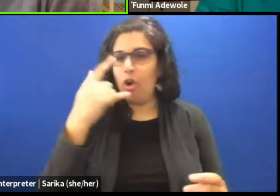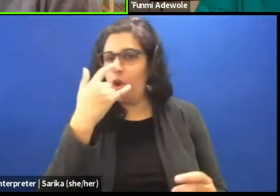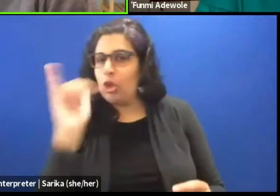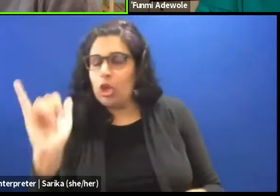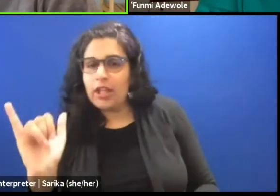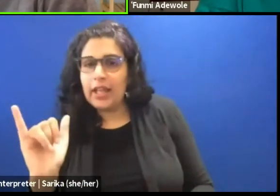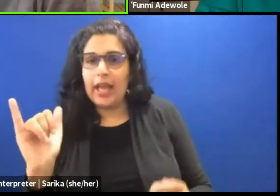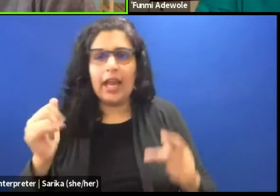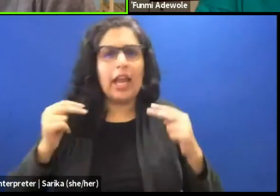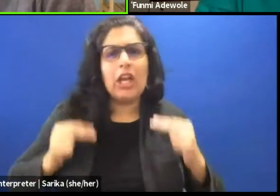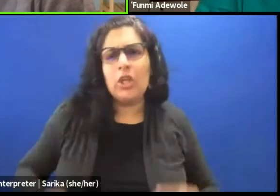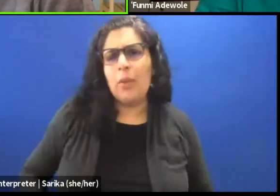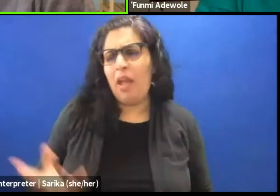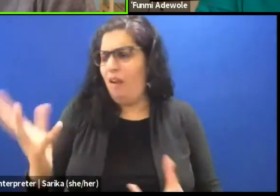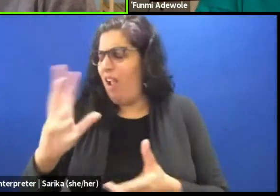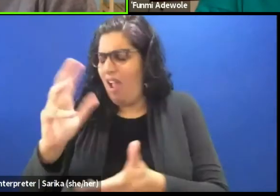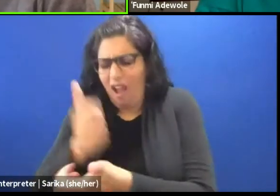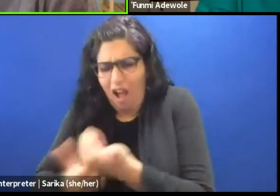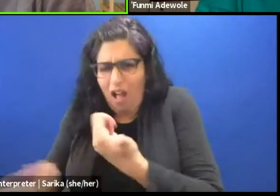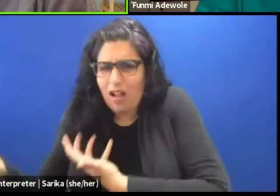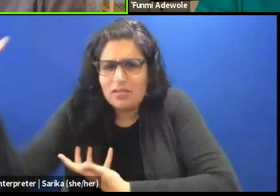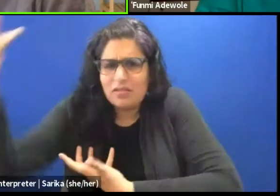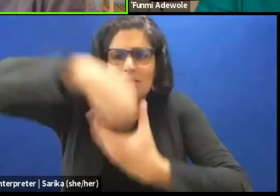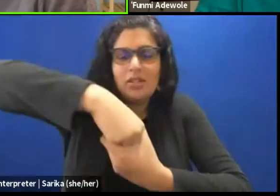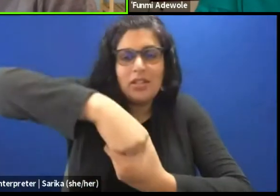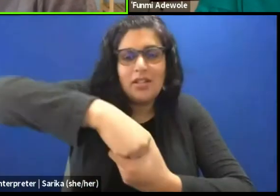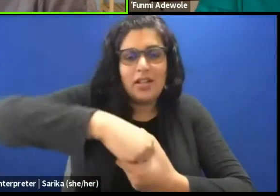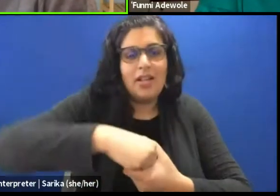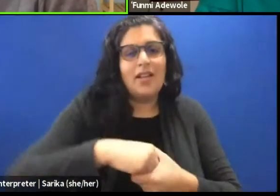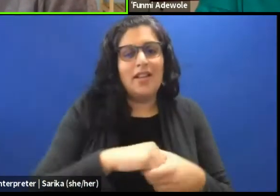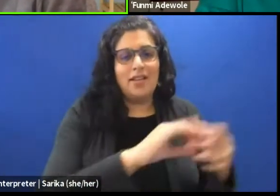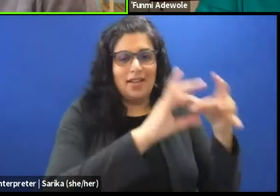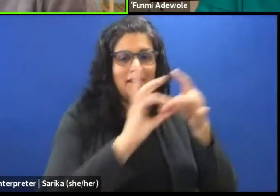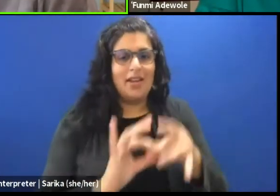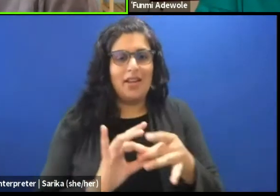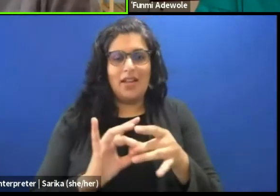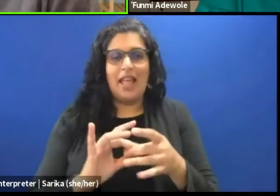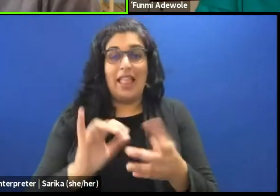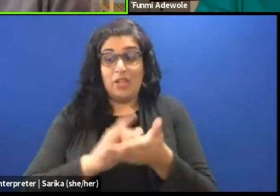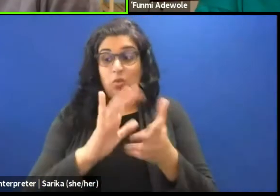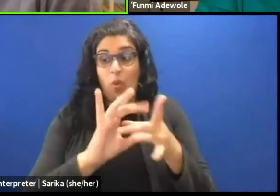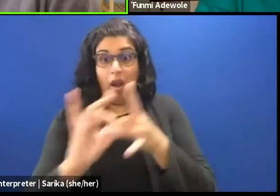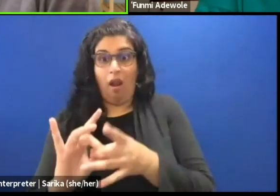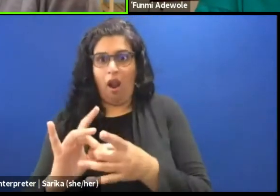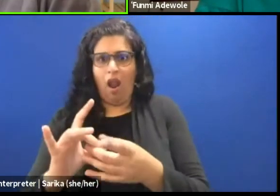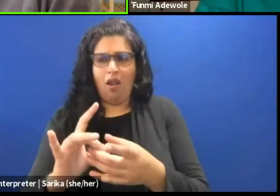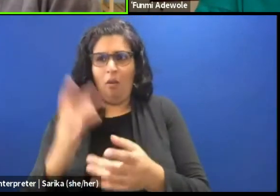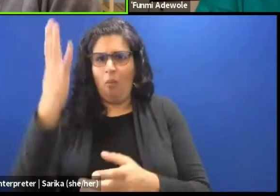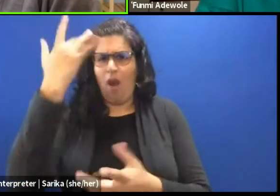And I'm gonna come to that and the question around why decolonizing dramaturgy? Because I feel that, you know,